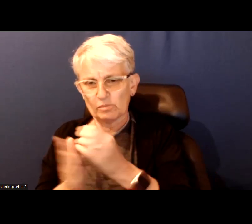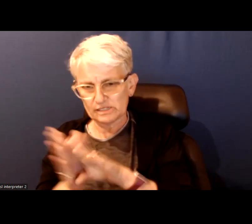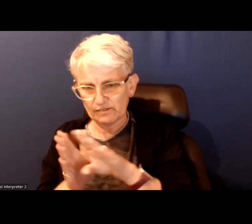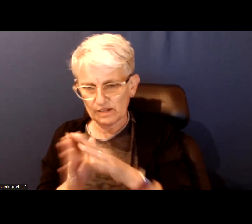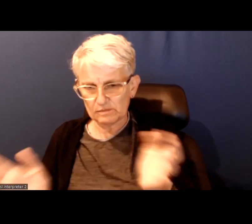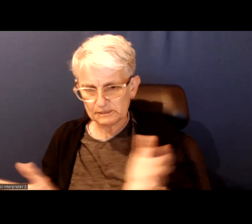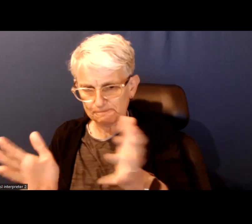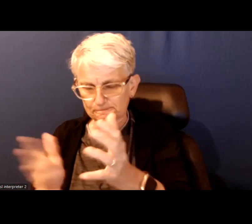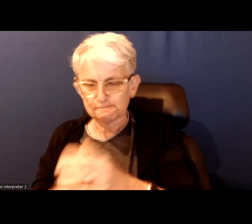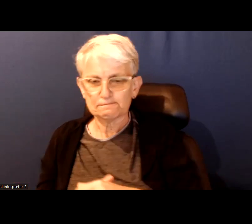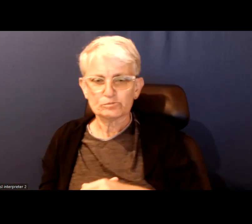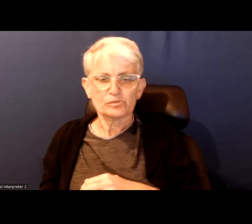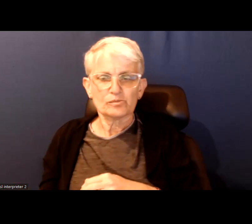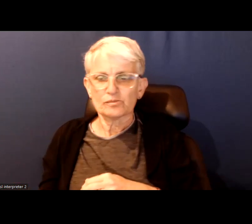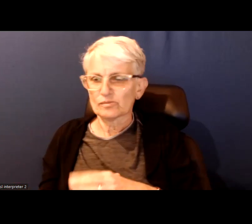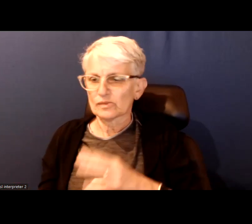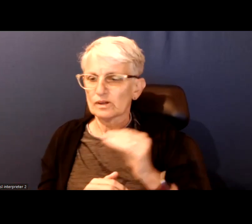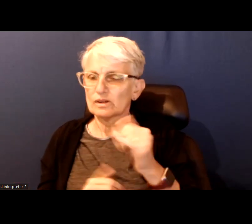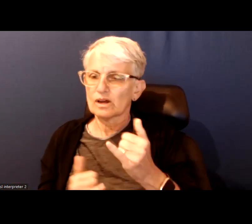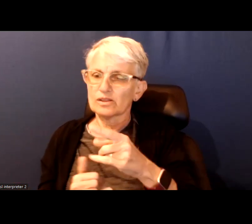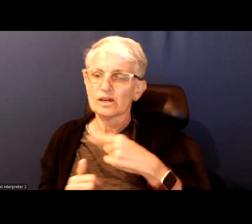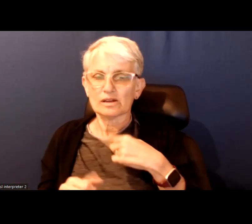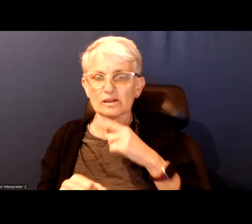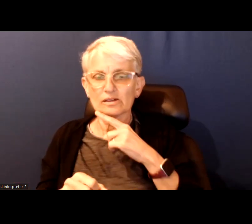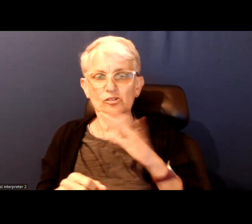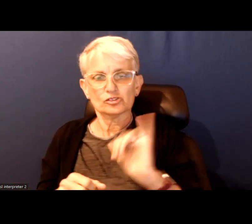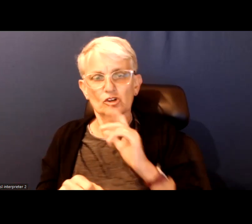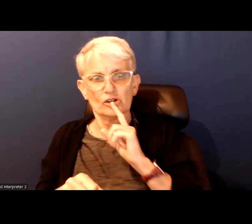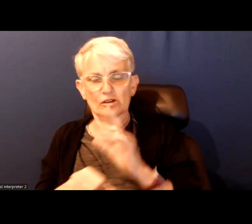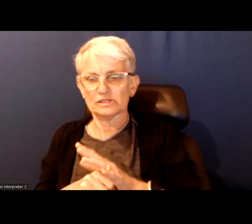And then finally they have made a set of commitments that are focused on ways that indigenous peoples